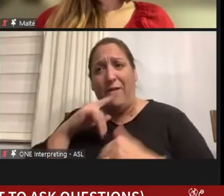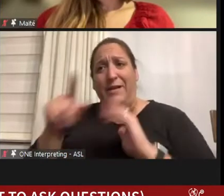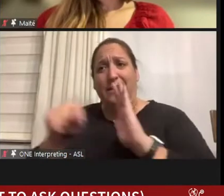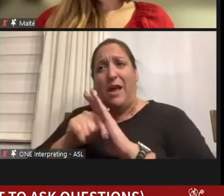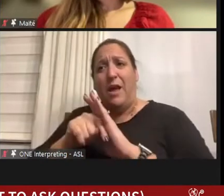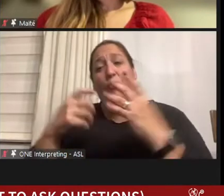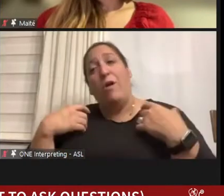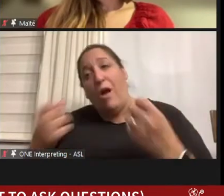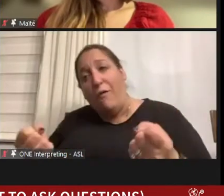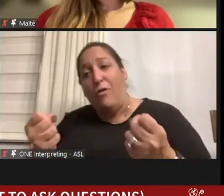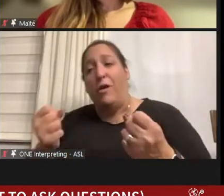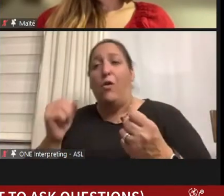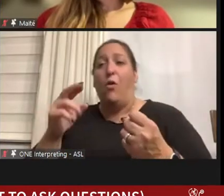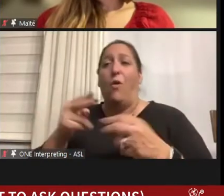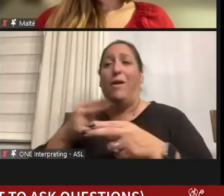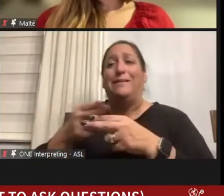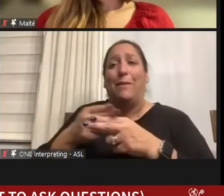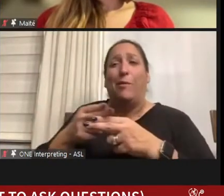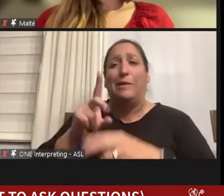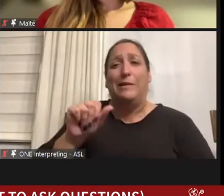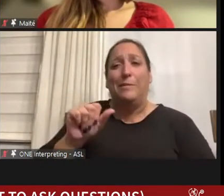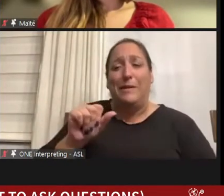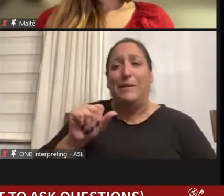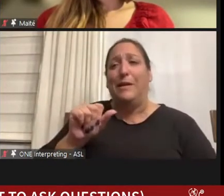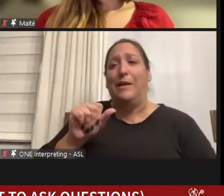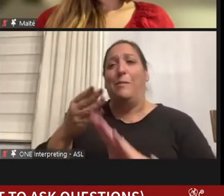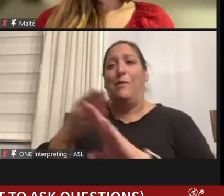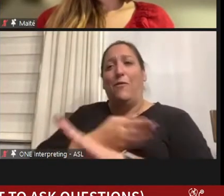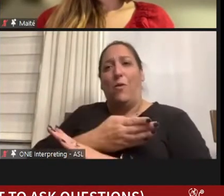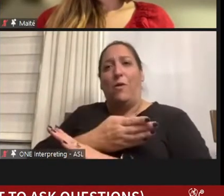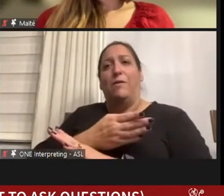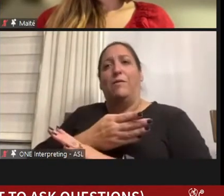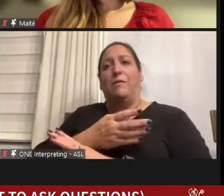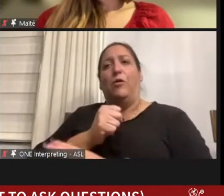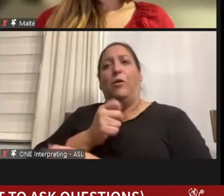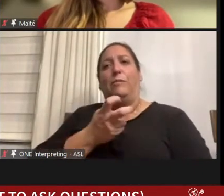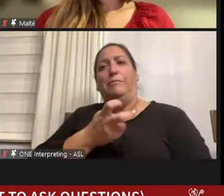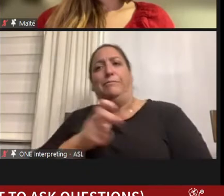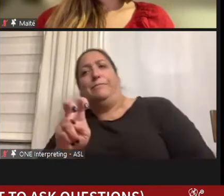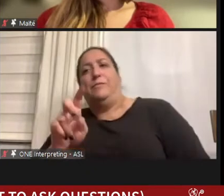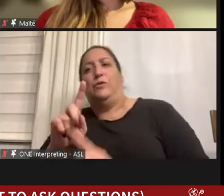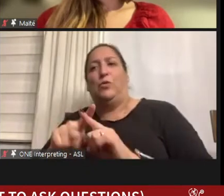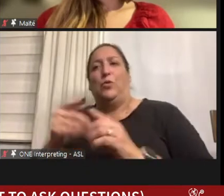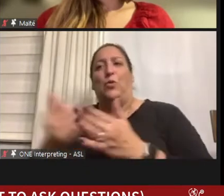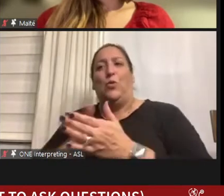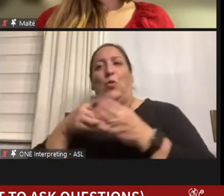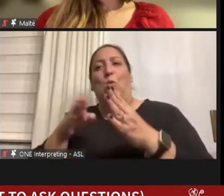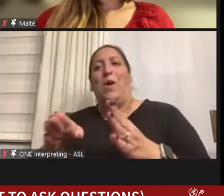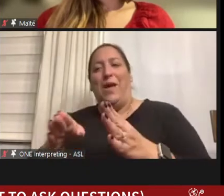on temporary disability before you could give it to your new way of still being in medicine?